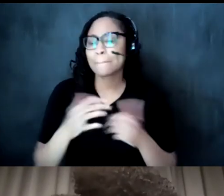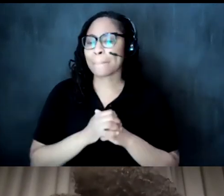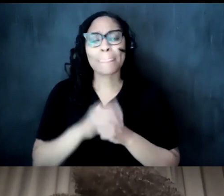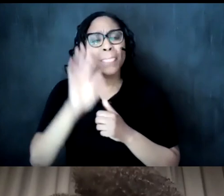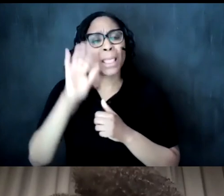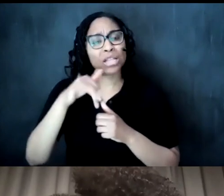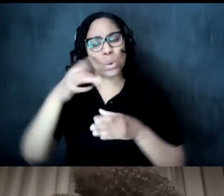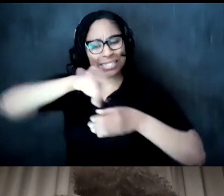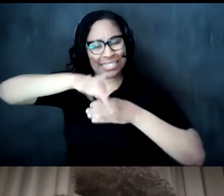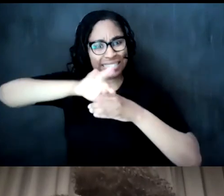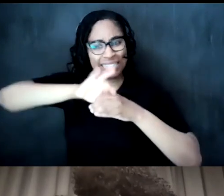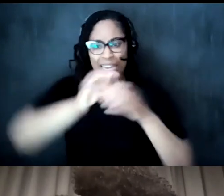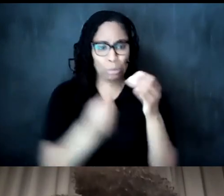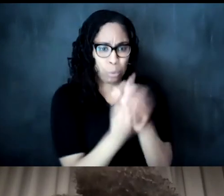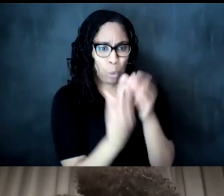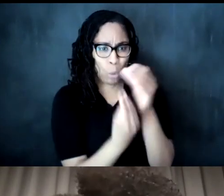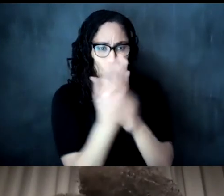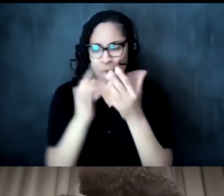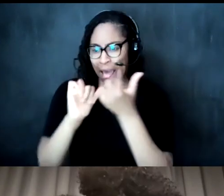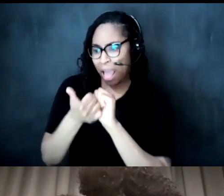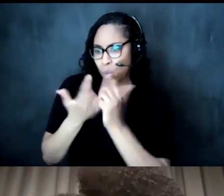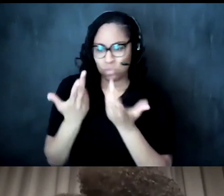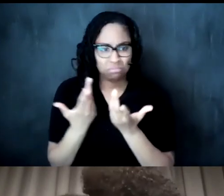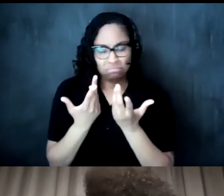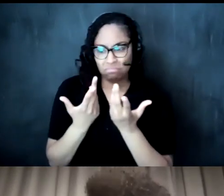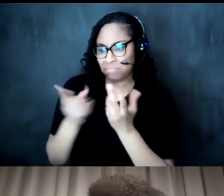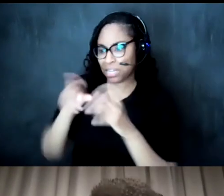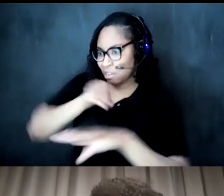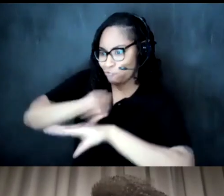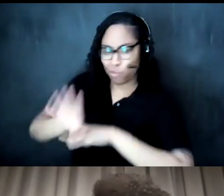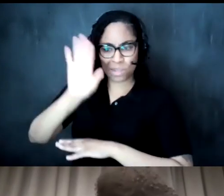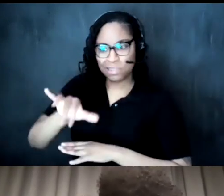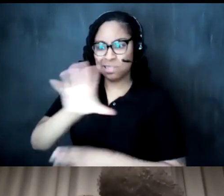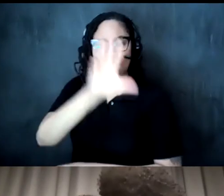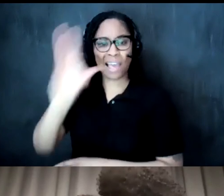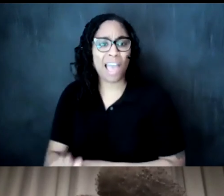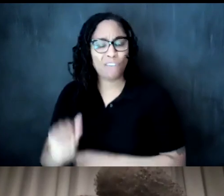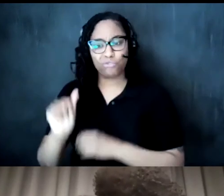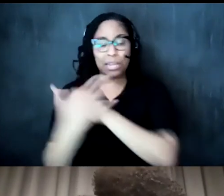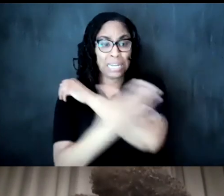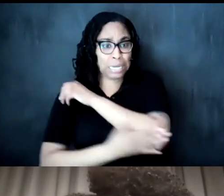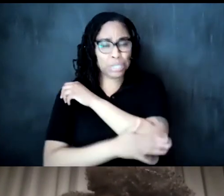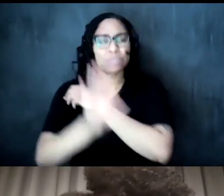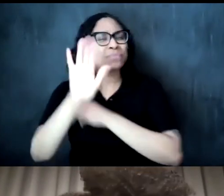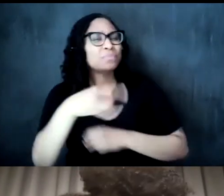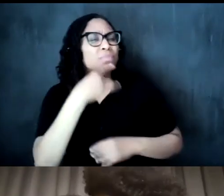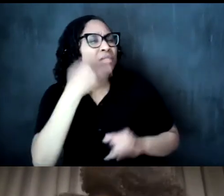play in the economies of various african countries and can you repeat the last part of the question